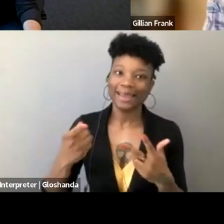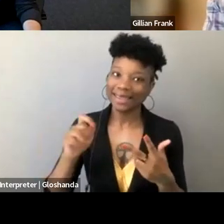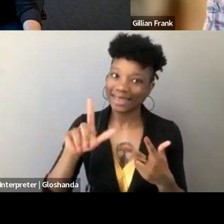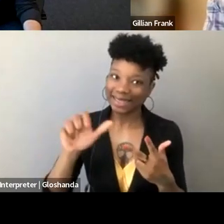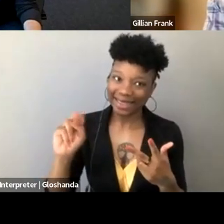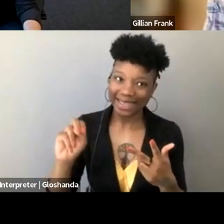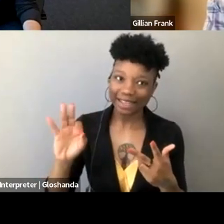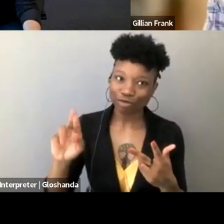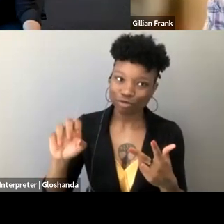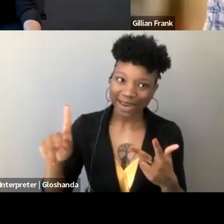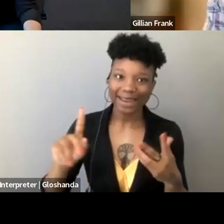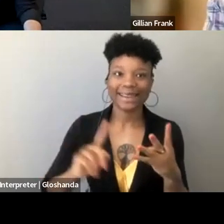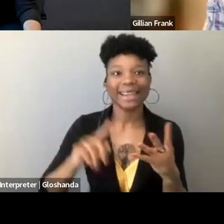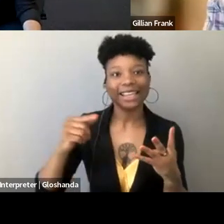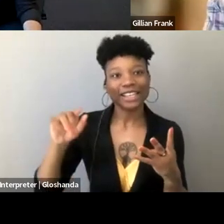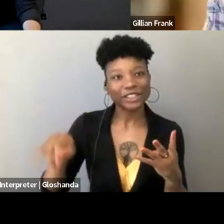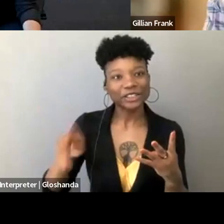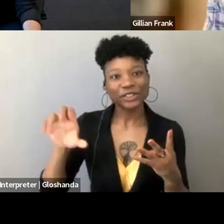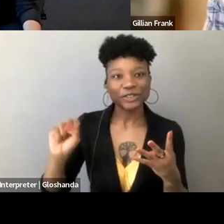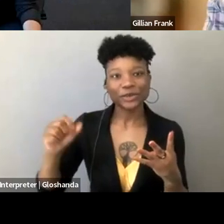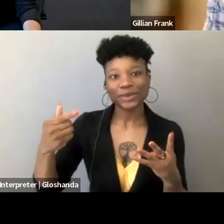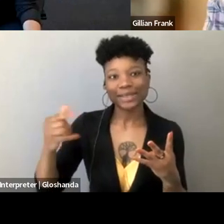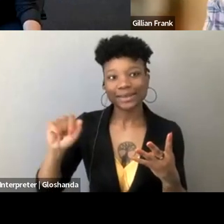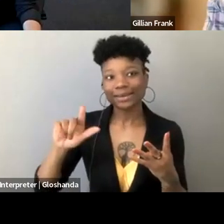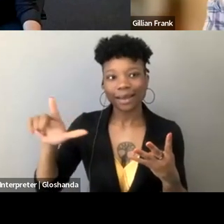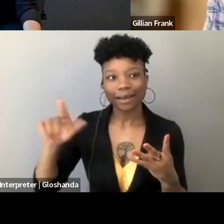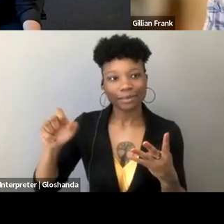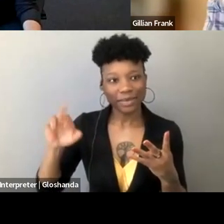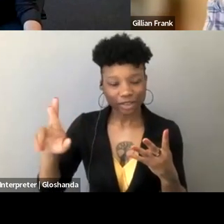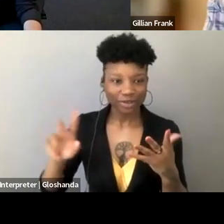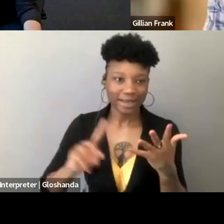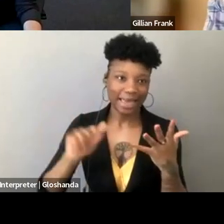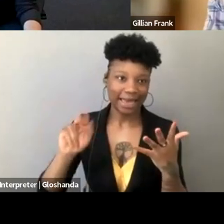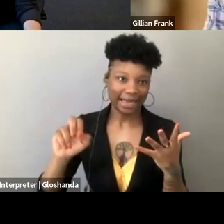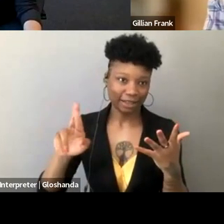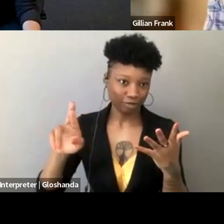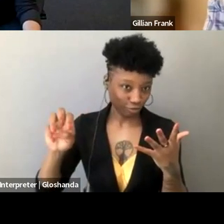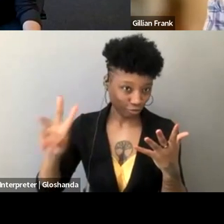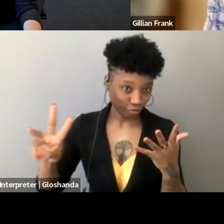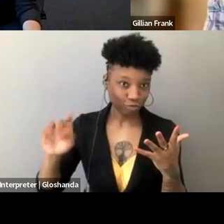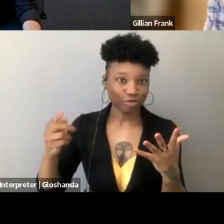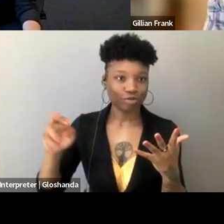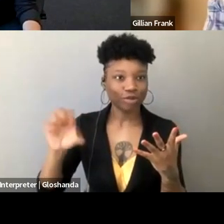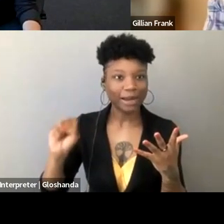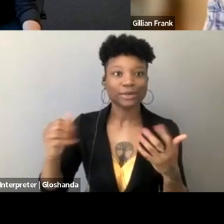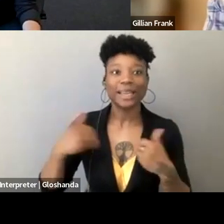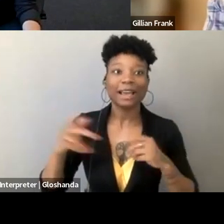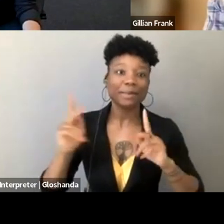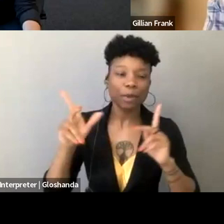and we look forward to also folding in thoughts, and ideas, and inspirations, and anarchic art from anybody here